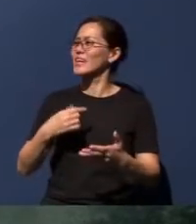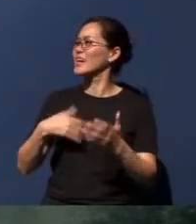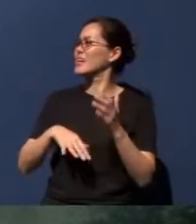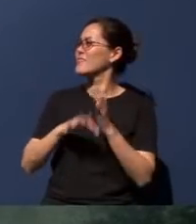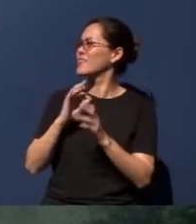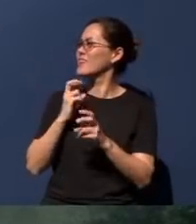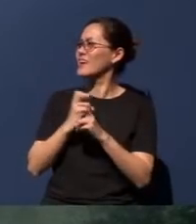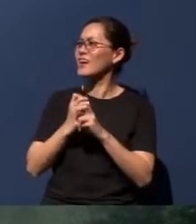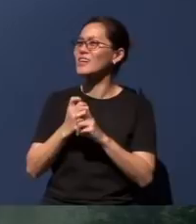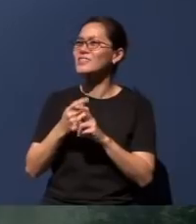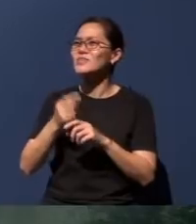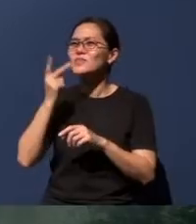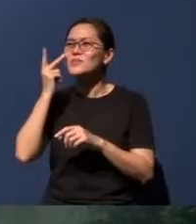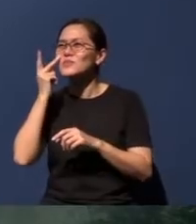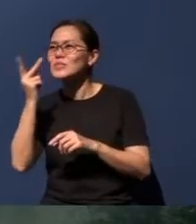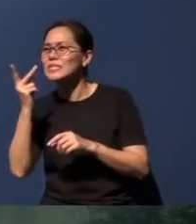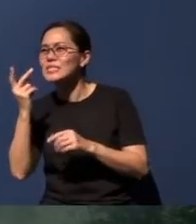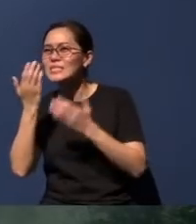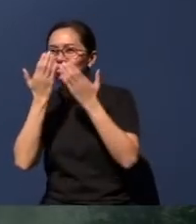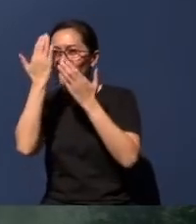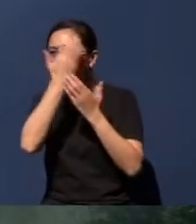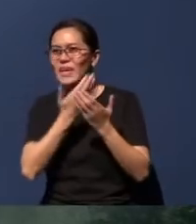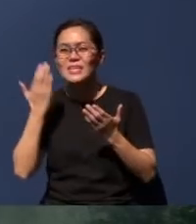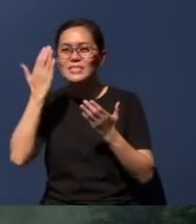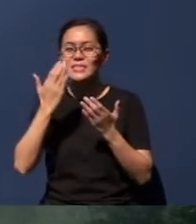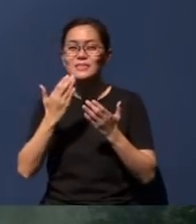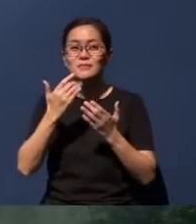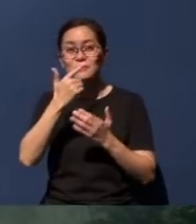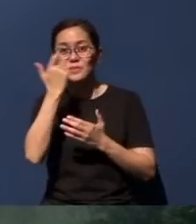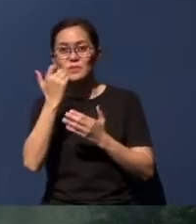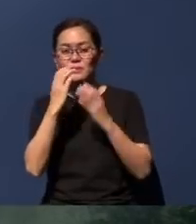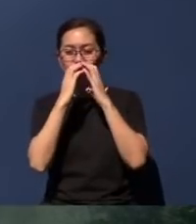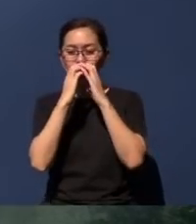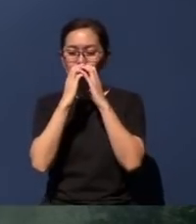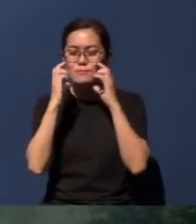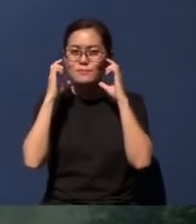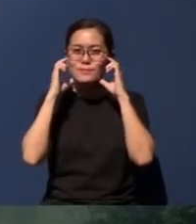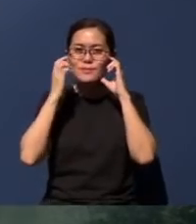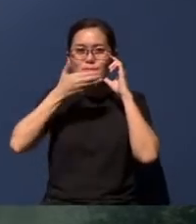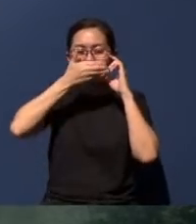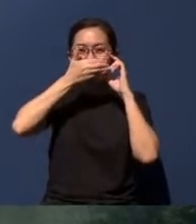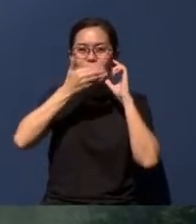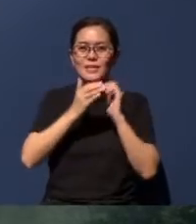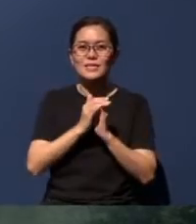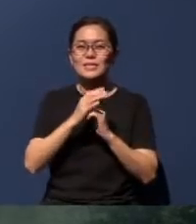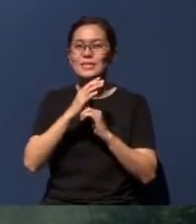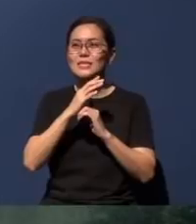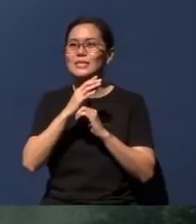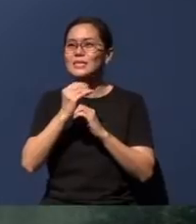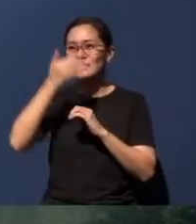actually see your faces, first because of the shield, secondly because of your mask. You